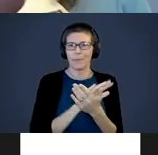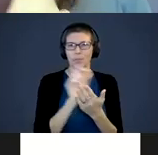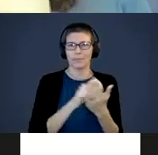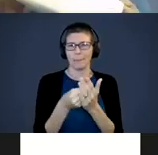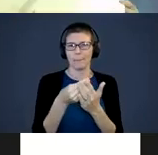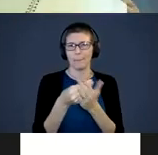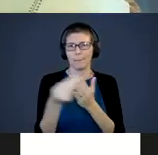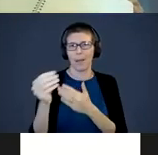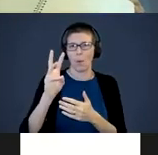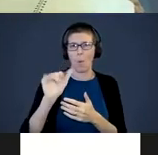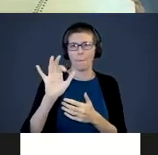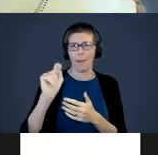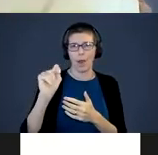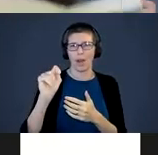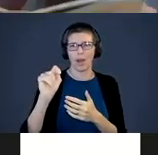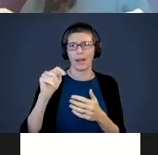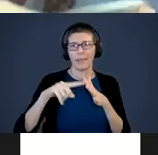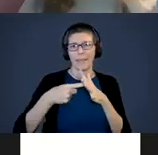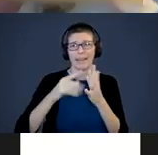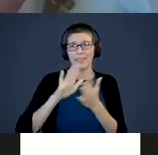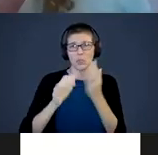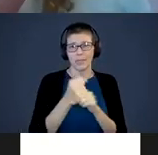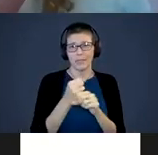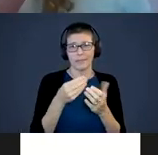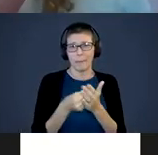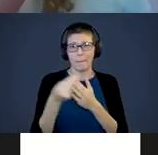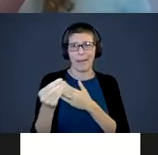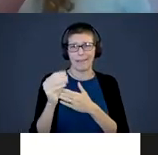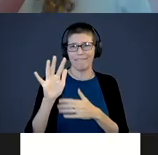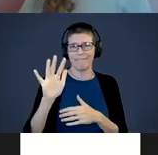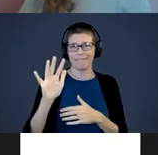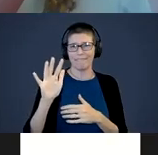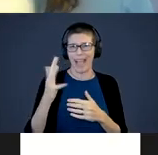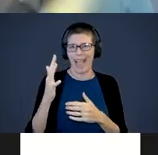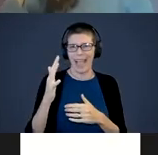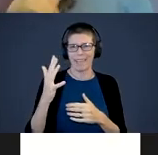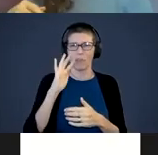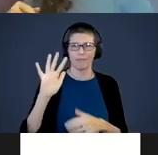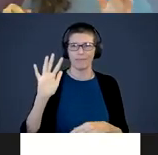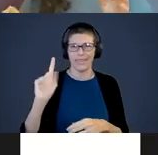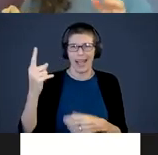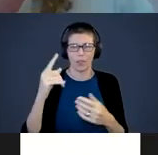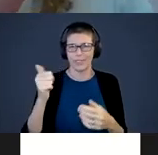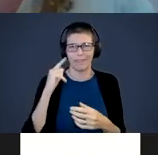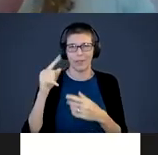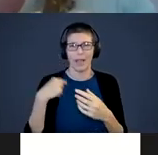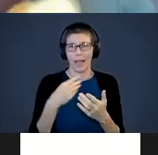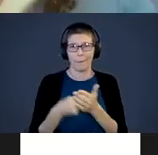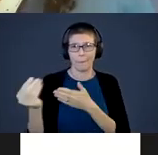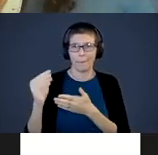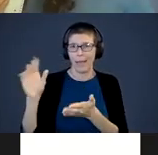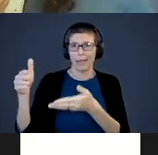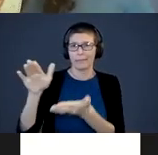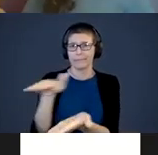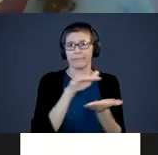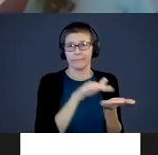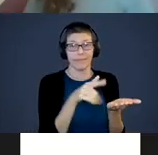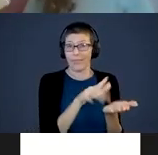Walmart at the start of every school year. You buy 5 or 10 for a dollar. These becomes books.